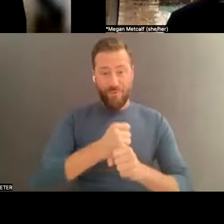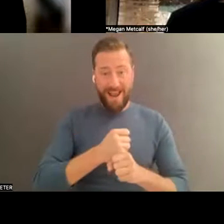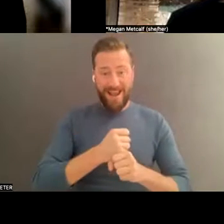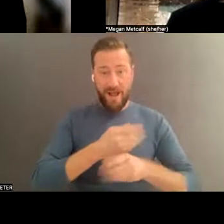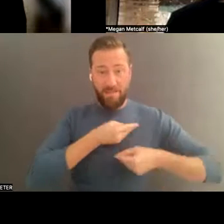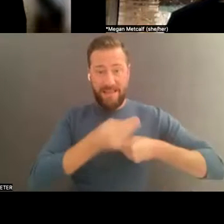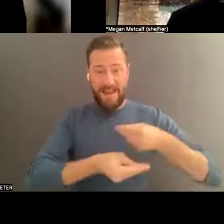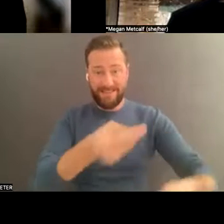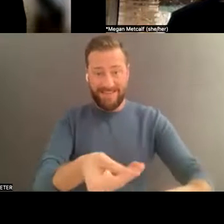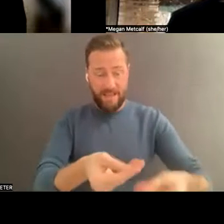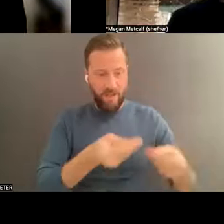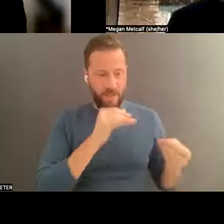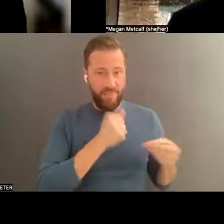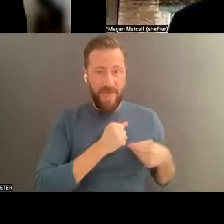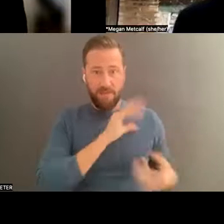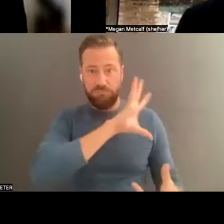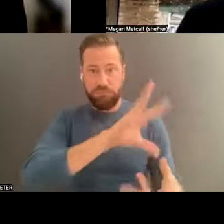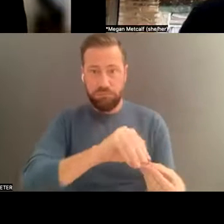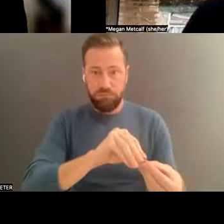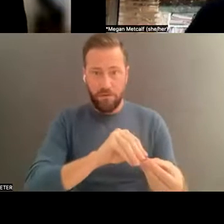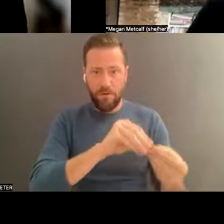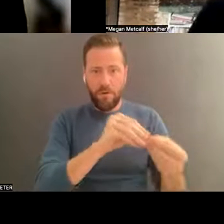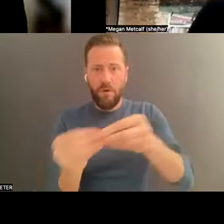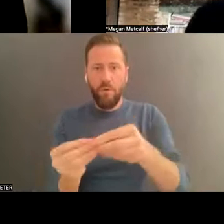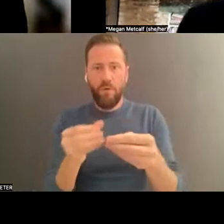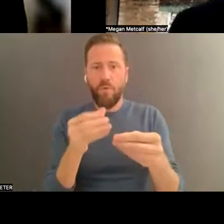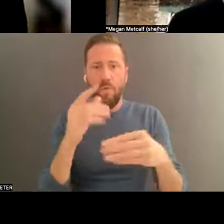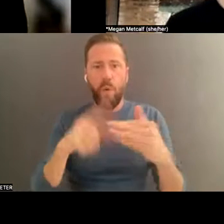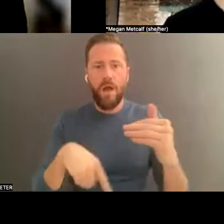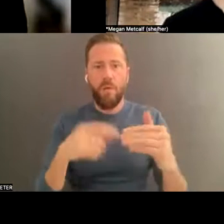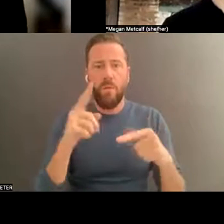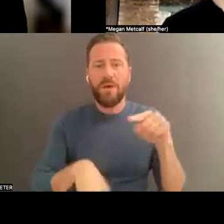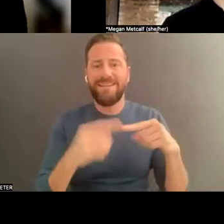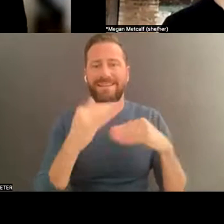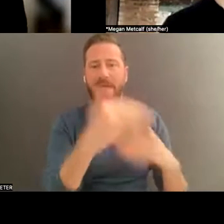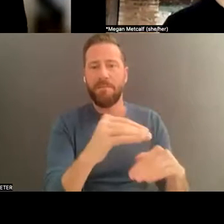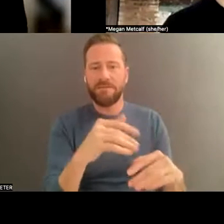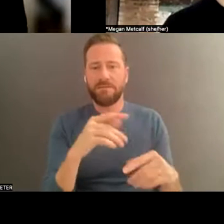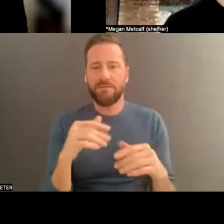should we be aware of as we're doing this.